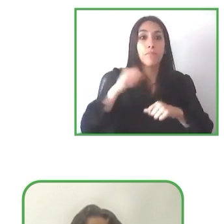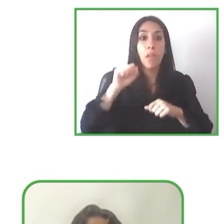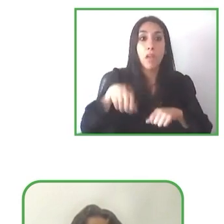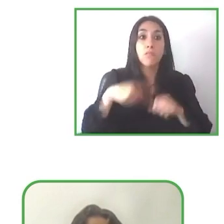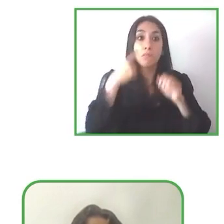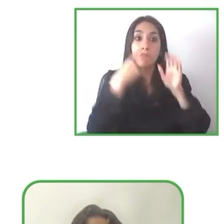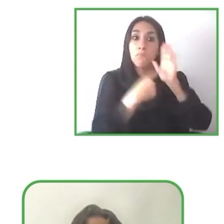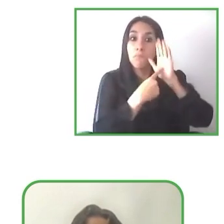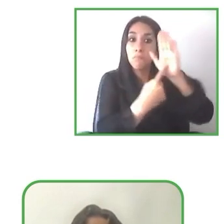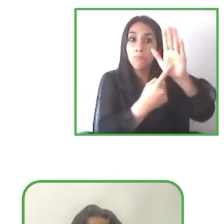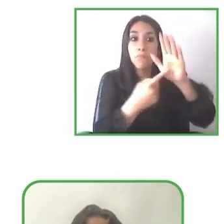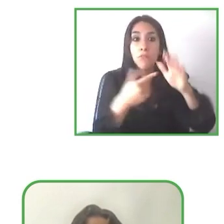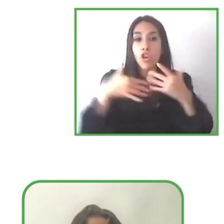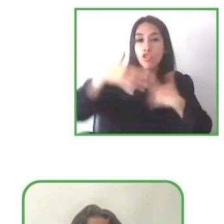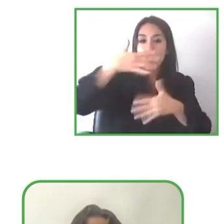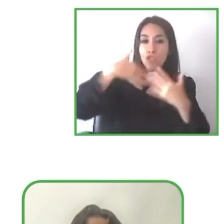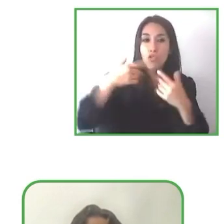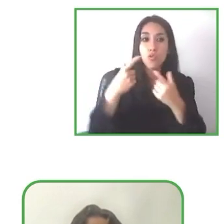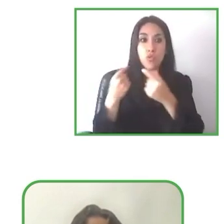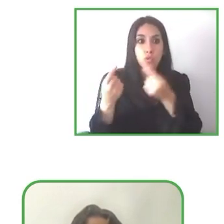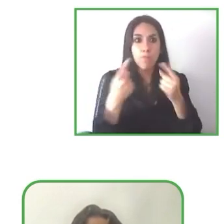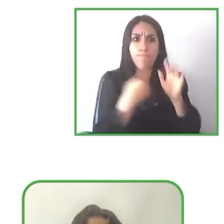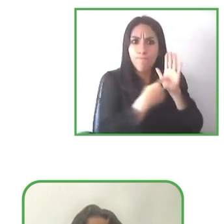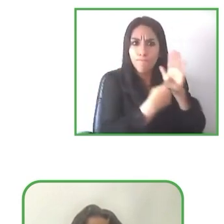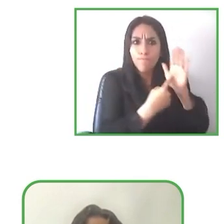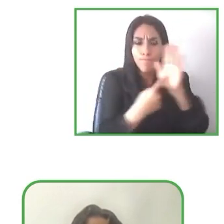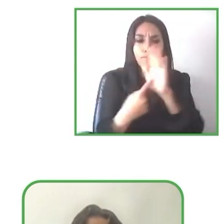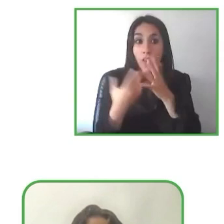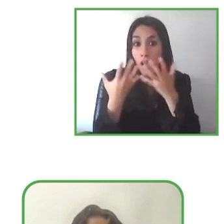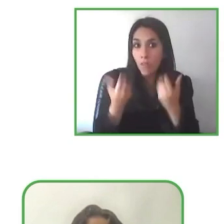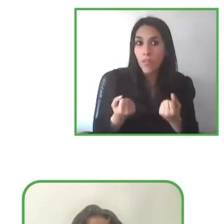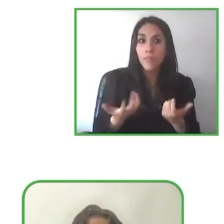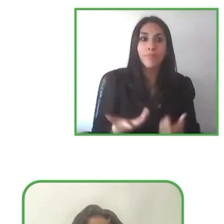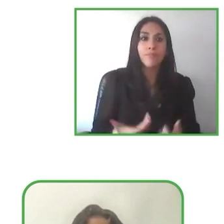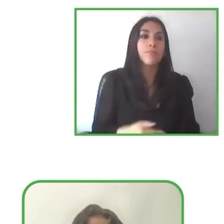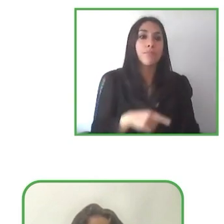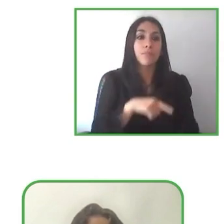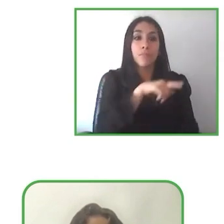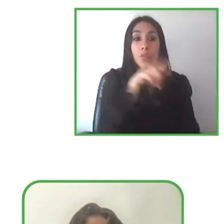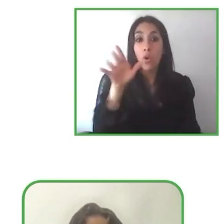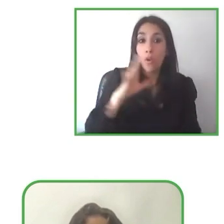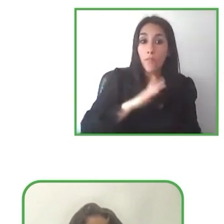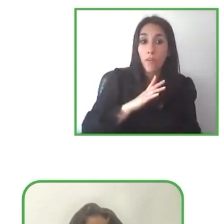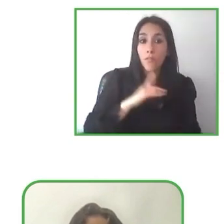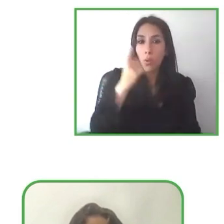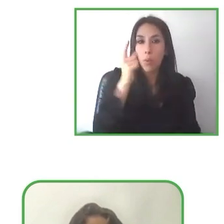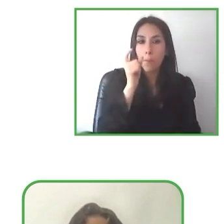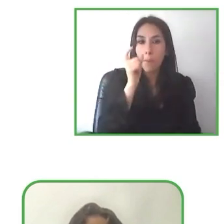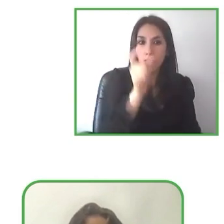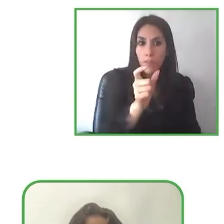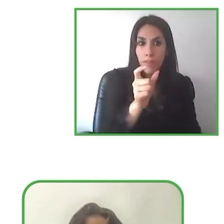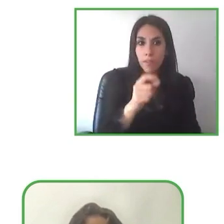real problems and problems that have not been solved through the